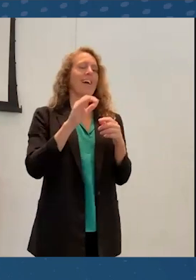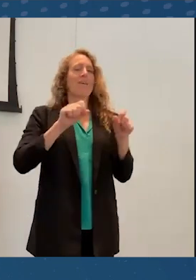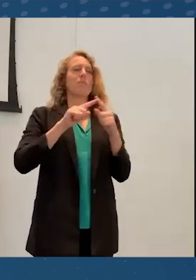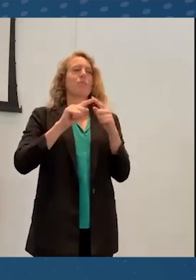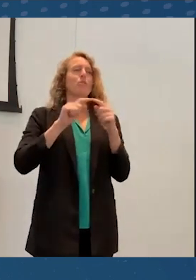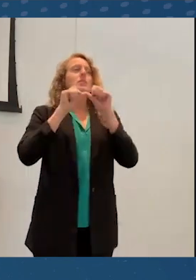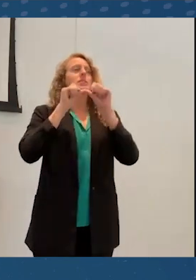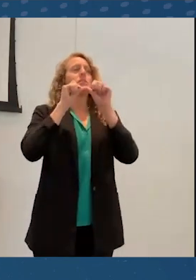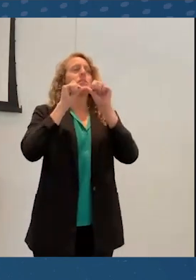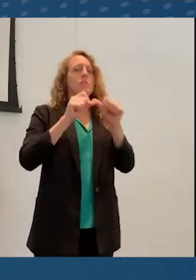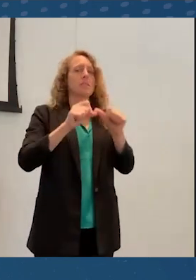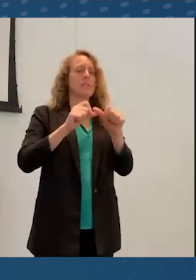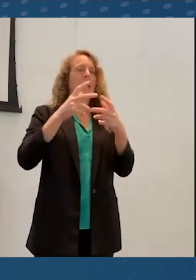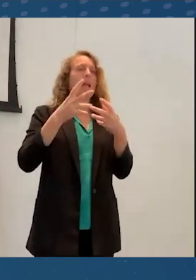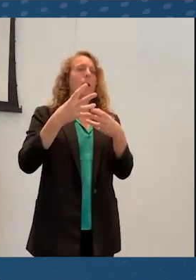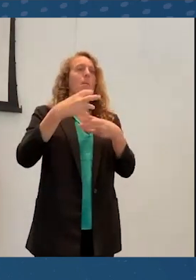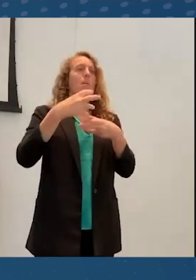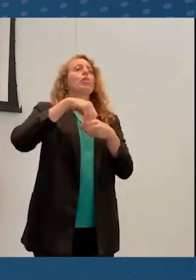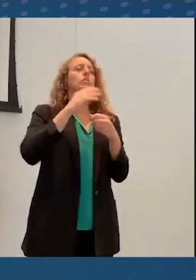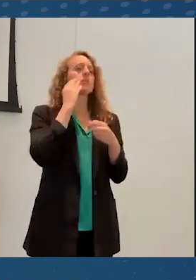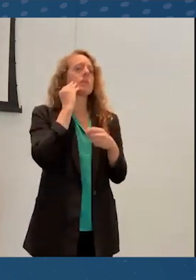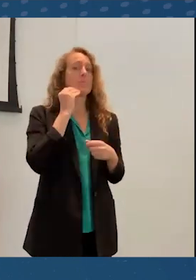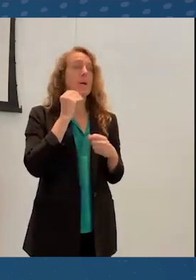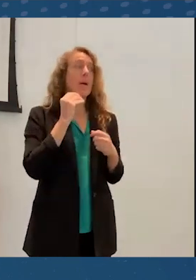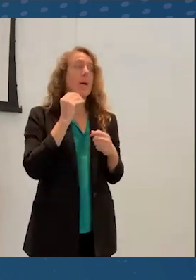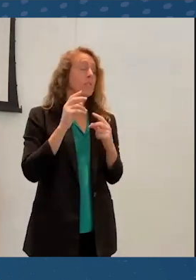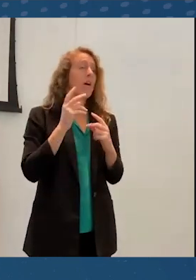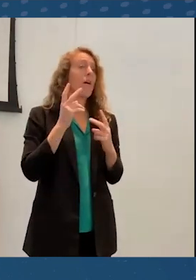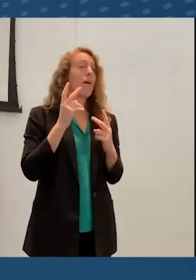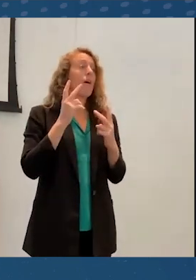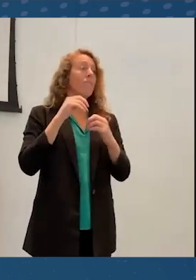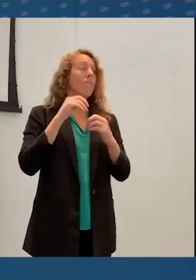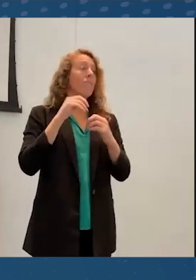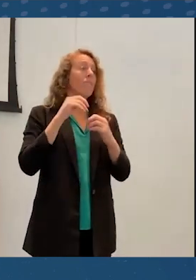Virtual spaces can also be very inaccessible and exhausting,